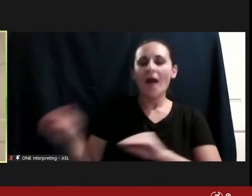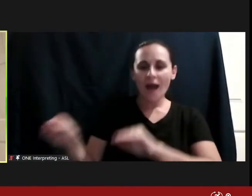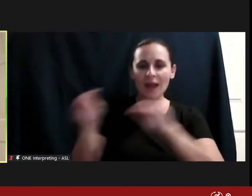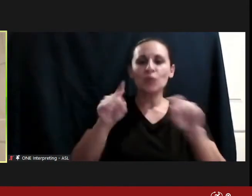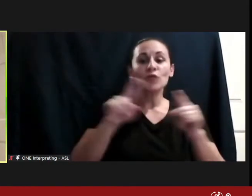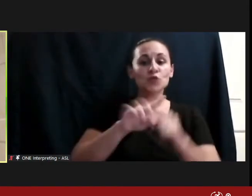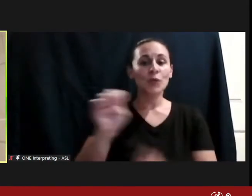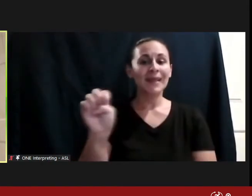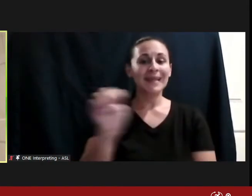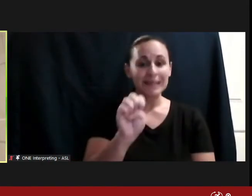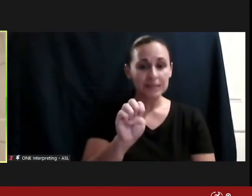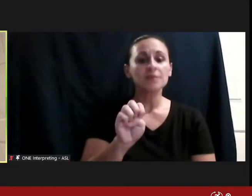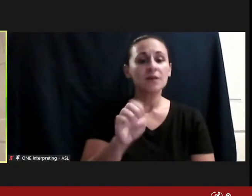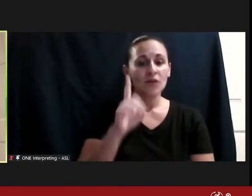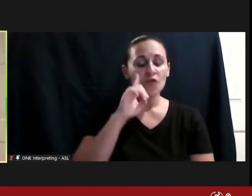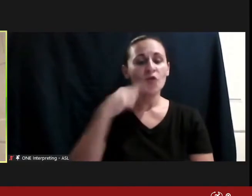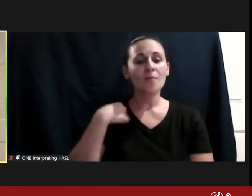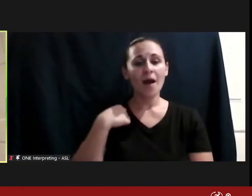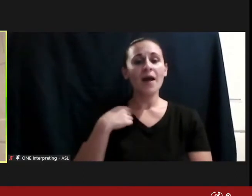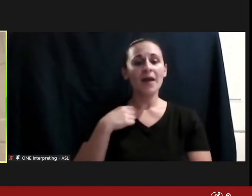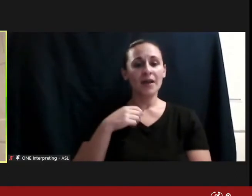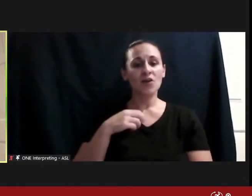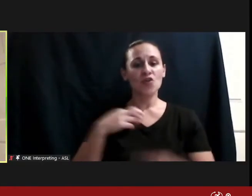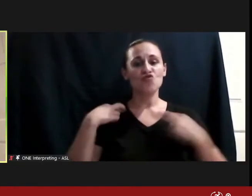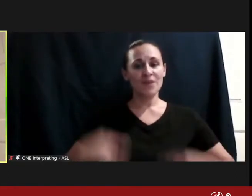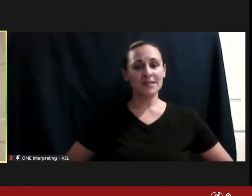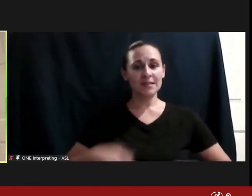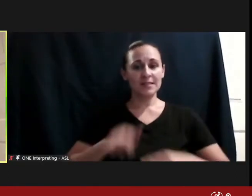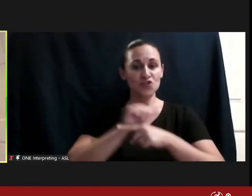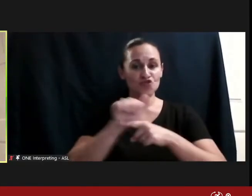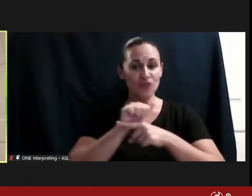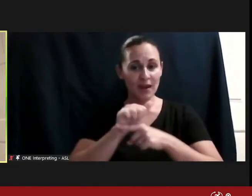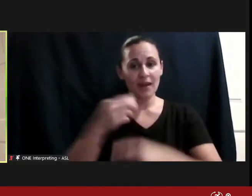my residency training at Harvard in internal medicine and physical meditation -- physical